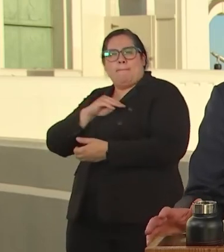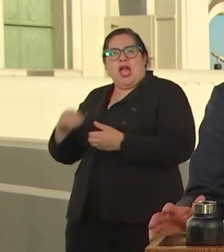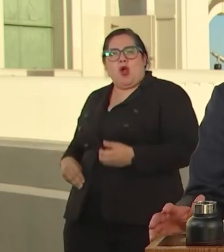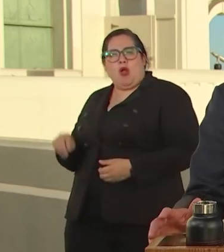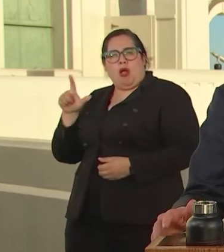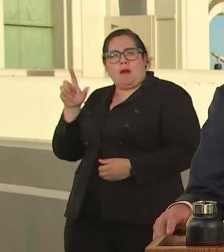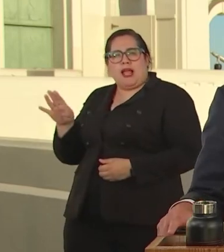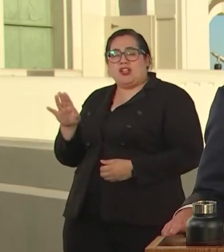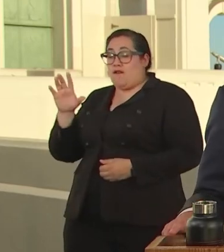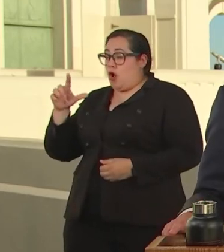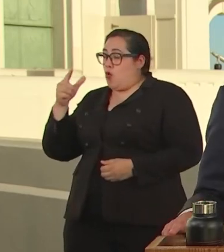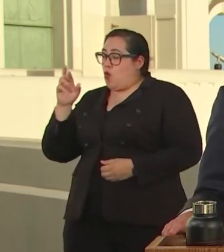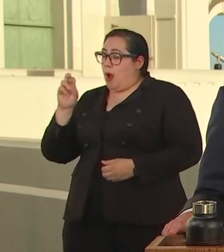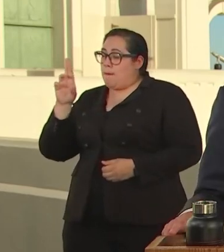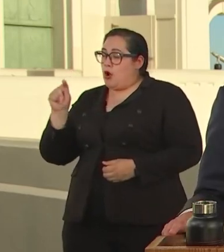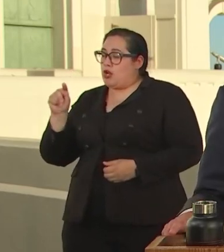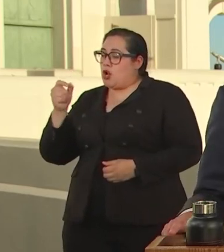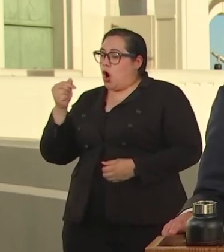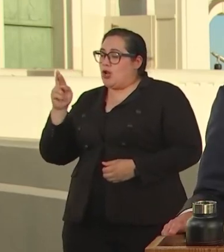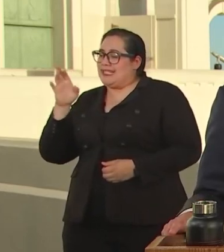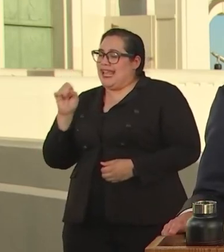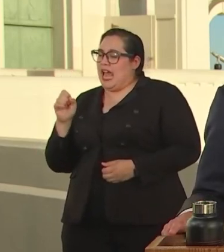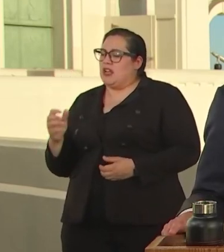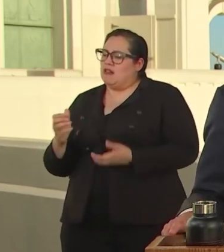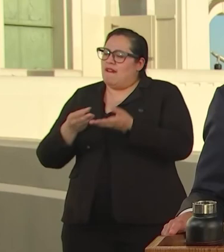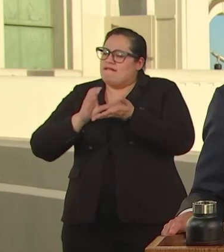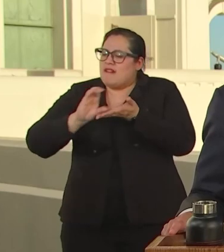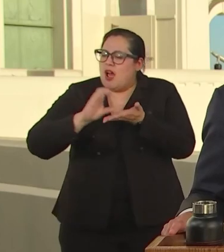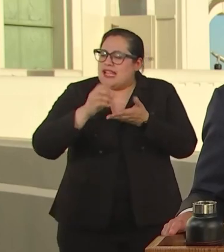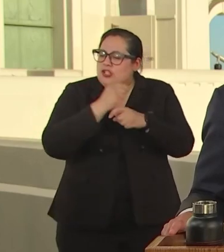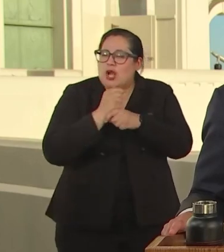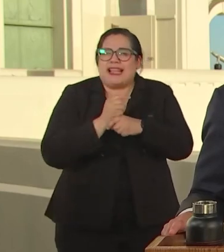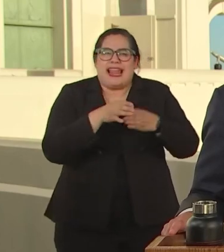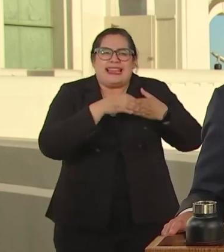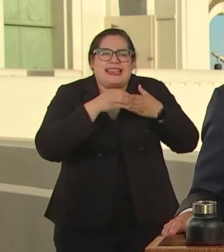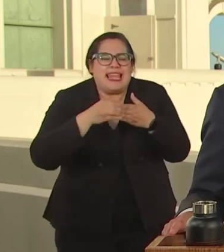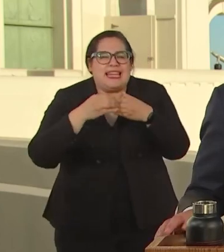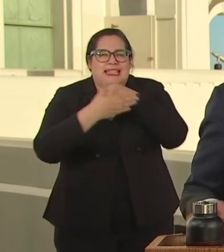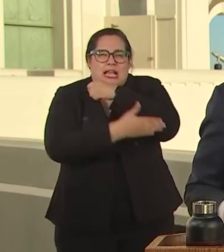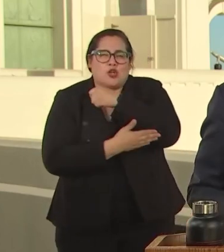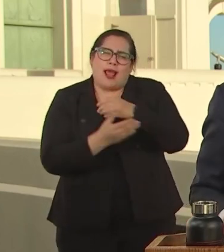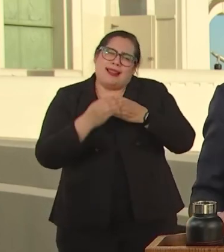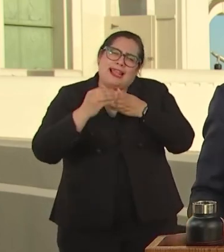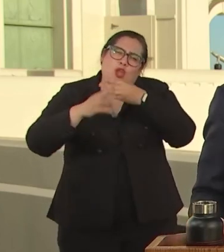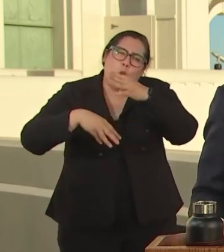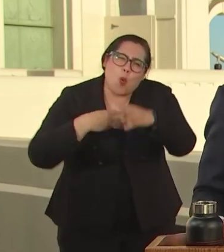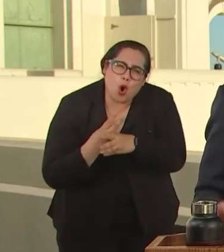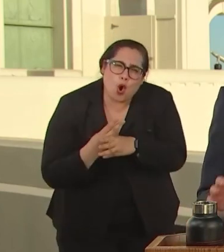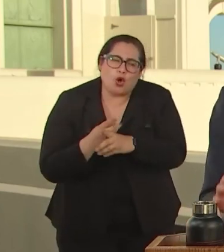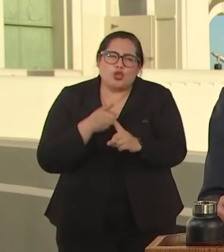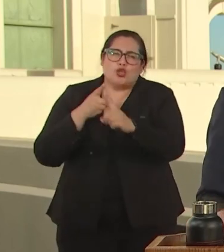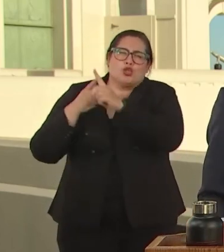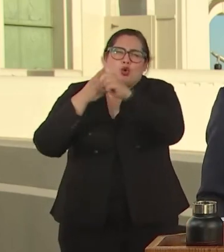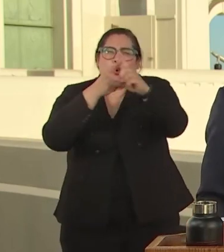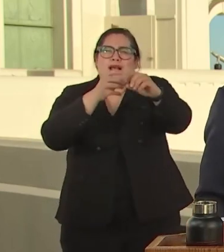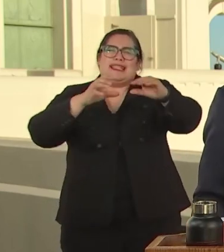THE COUNTRY WITH A ZERO EMISSION SUPPLY CHAIN. ALL THIS WILL HELP THE